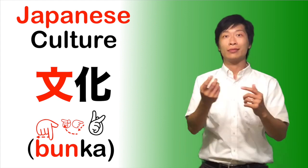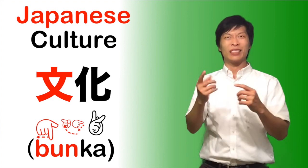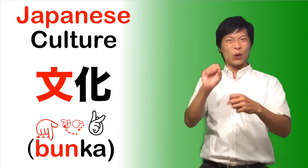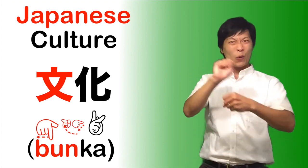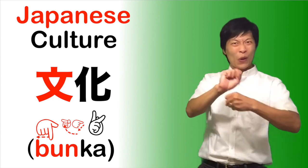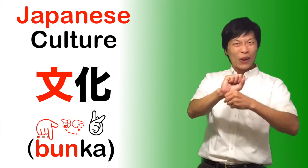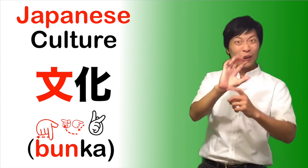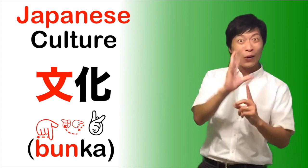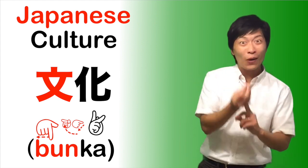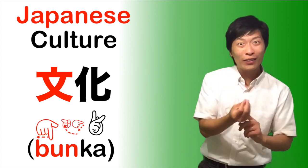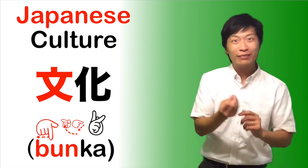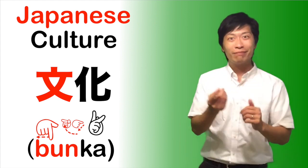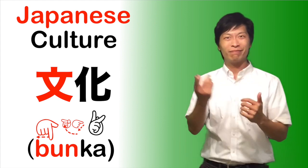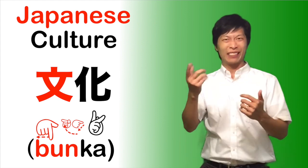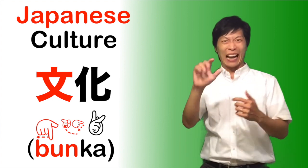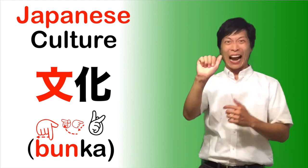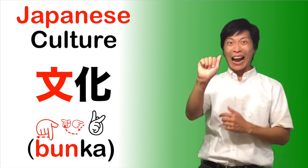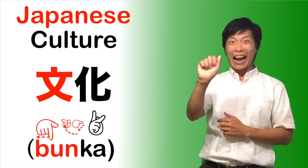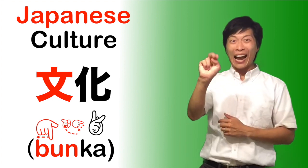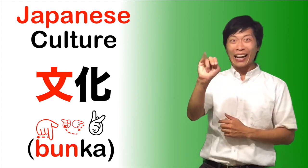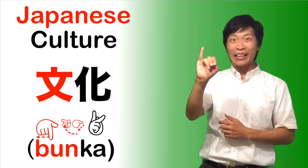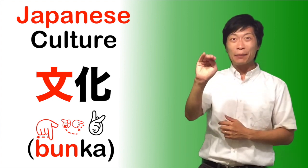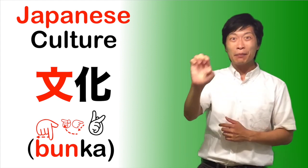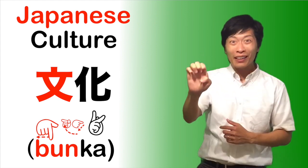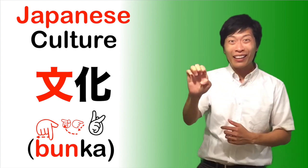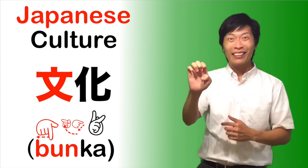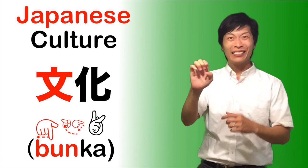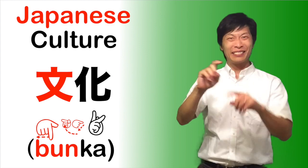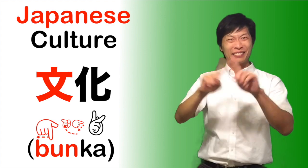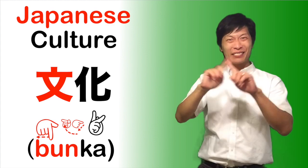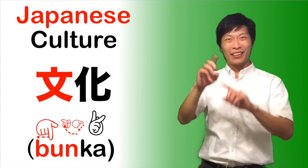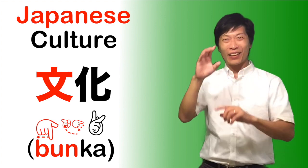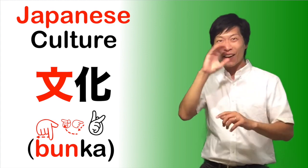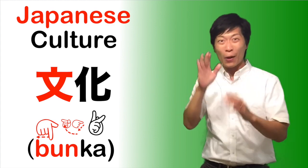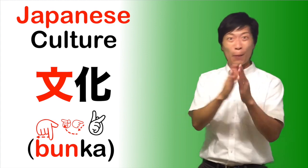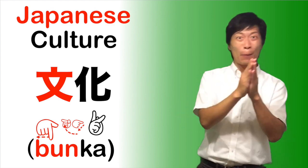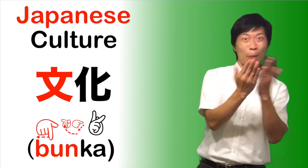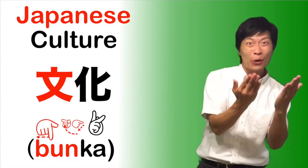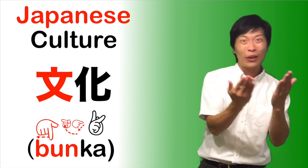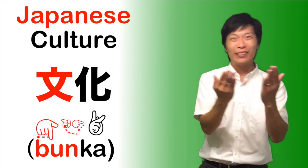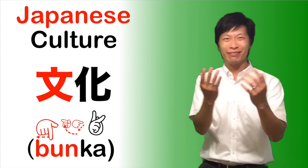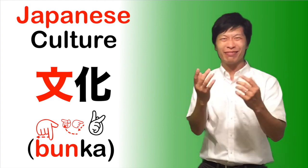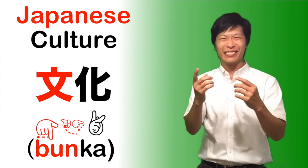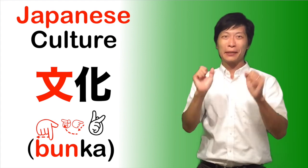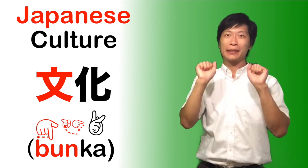Japanese work culture, Anime, Manga